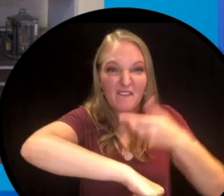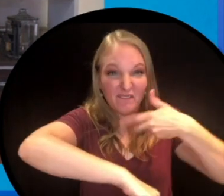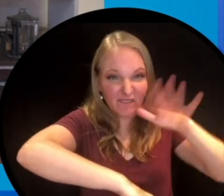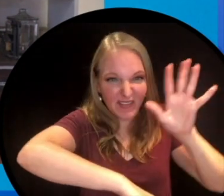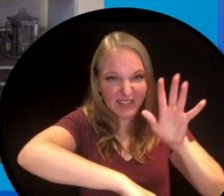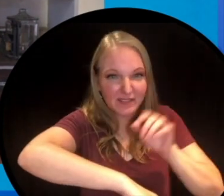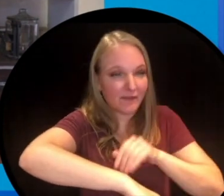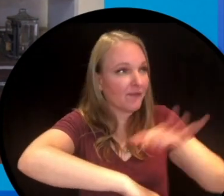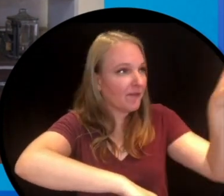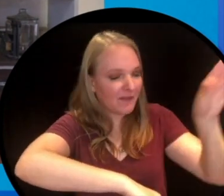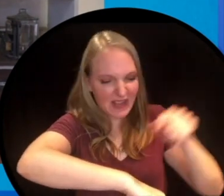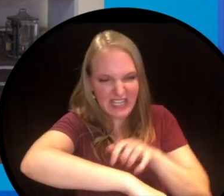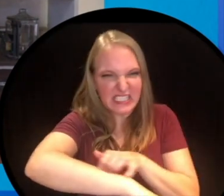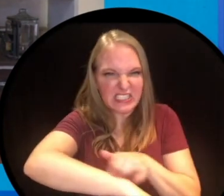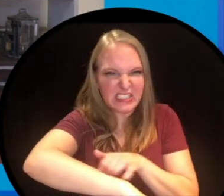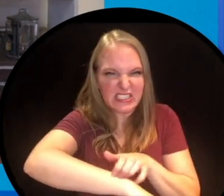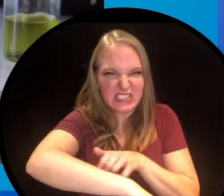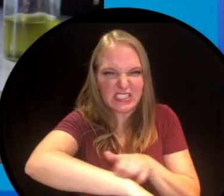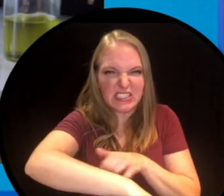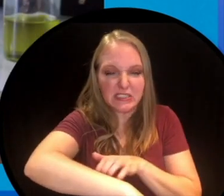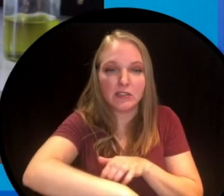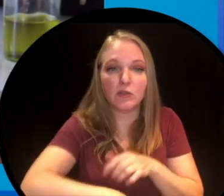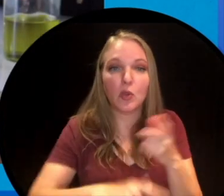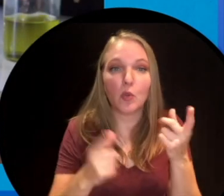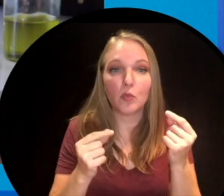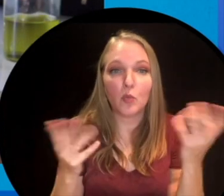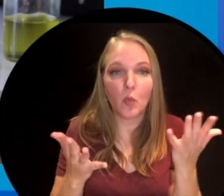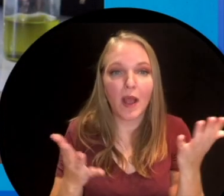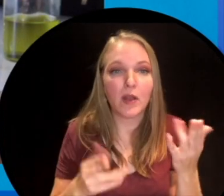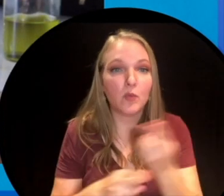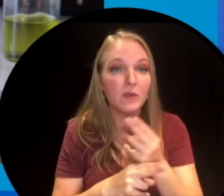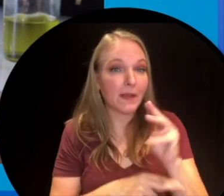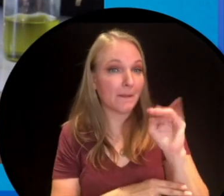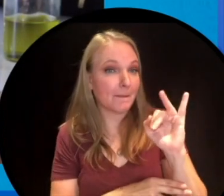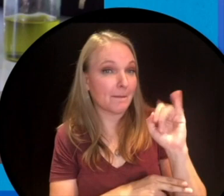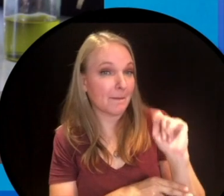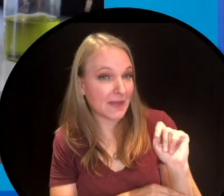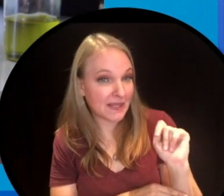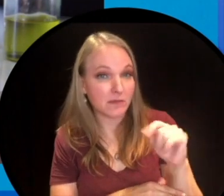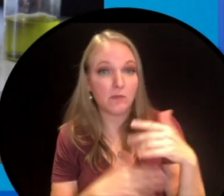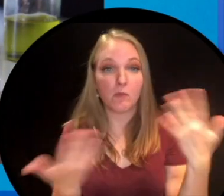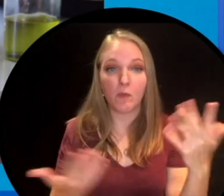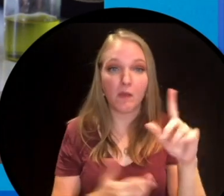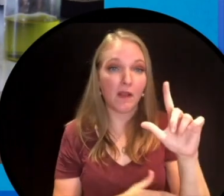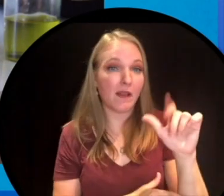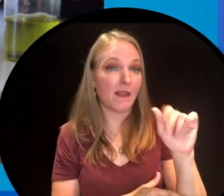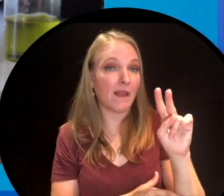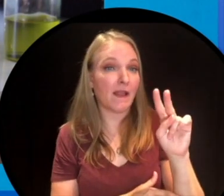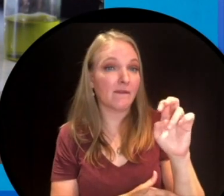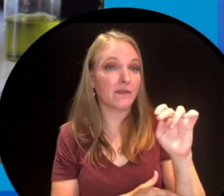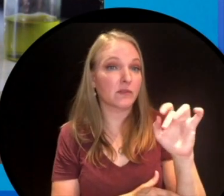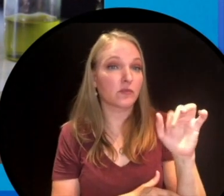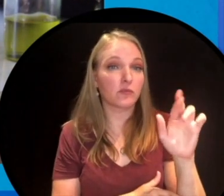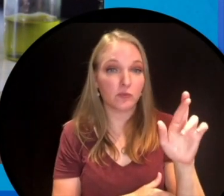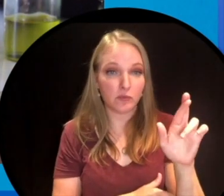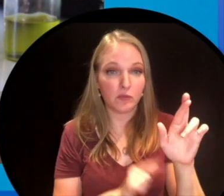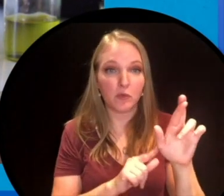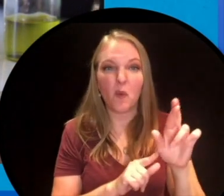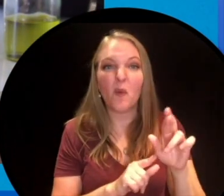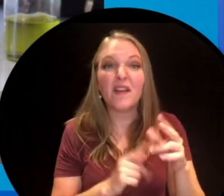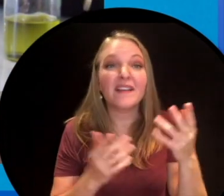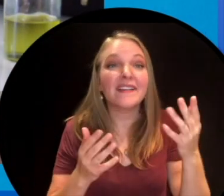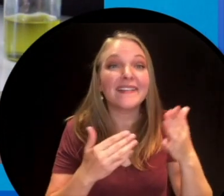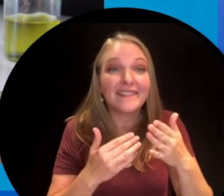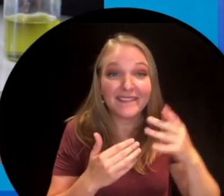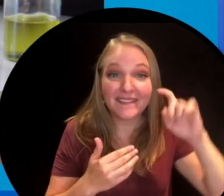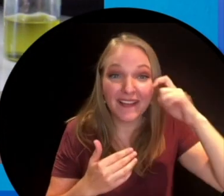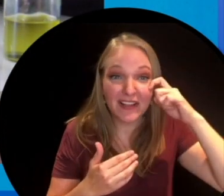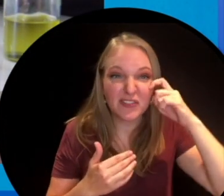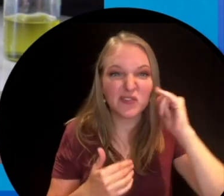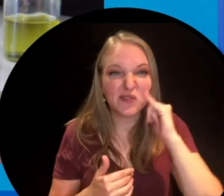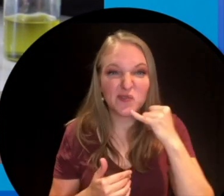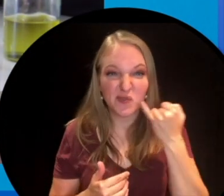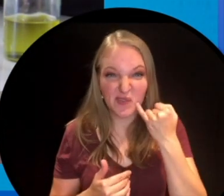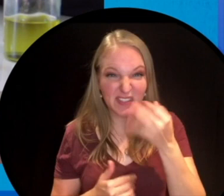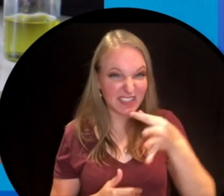so people would use things such as mint or some lavender or even onion juice, which would be